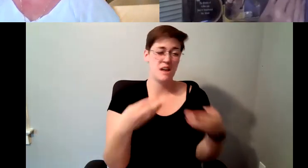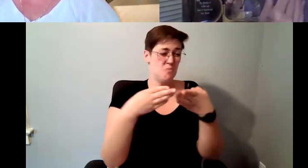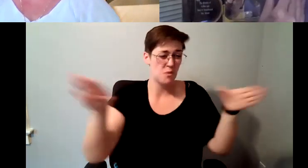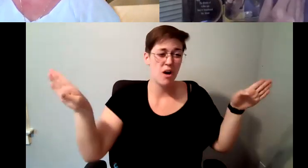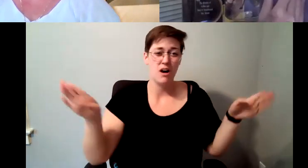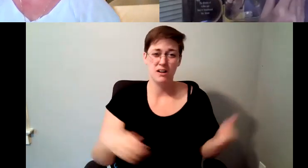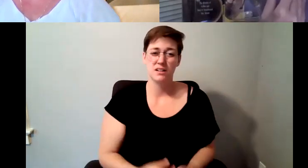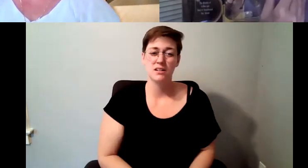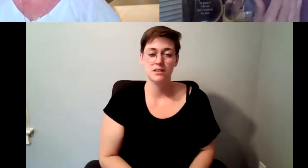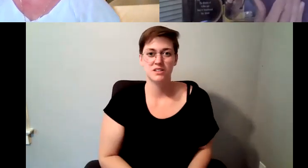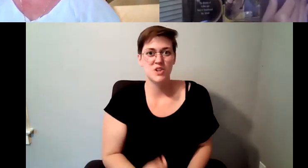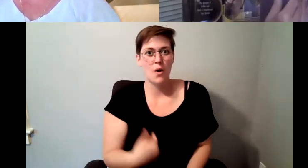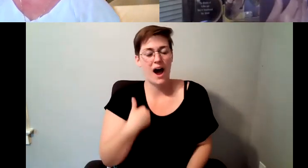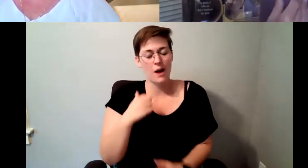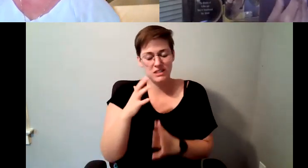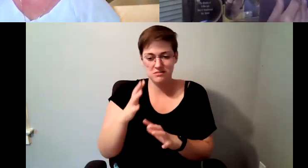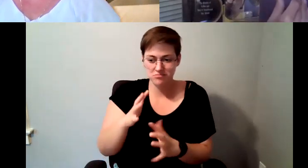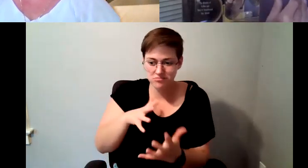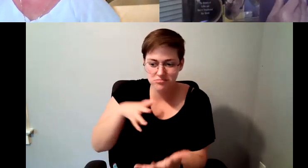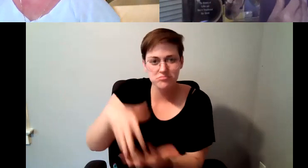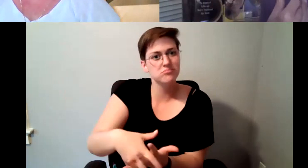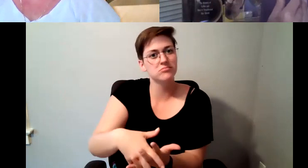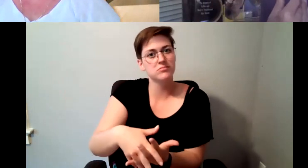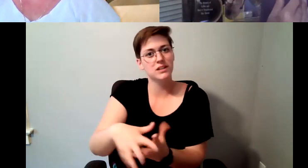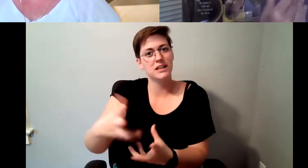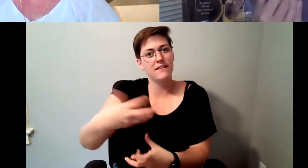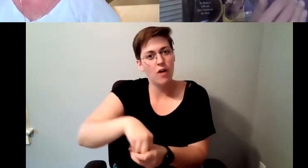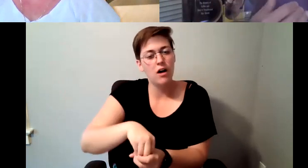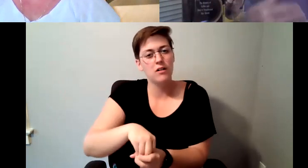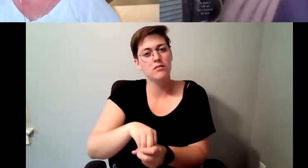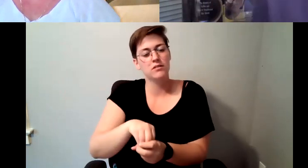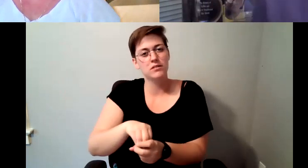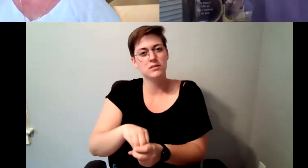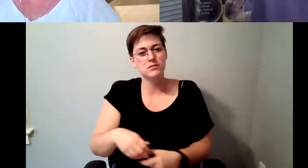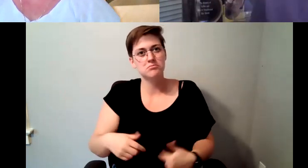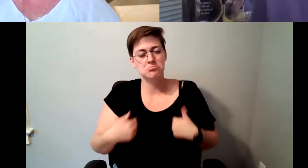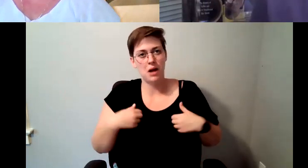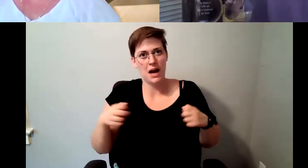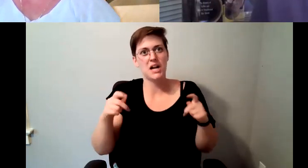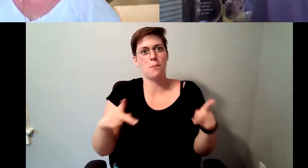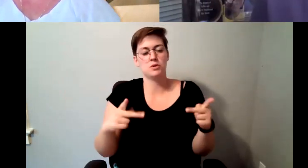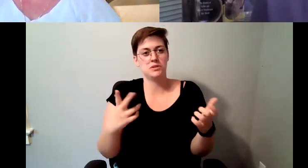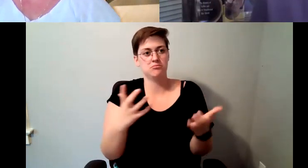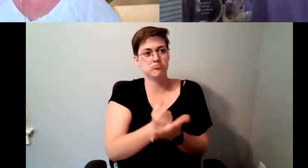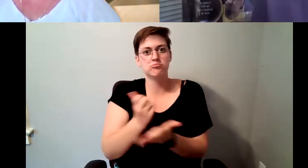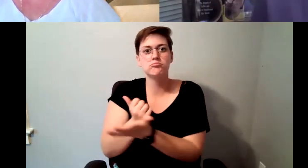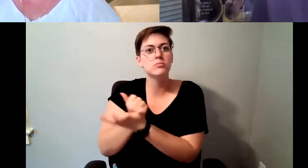was there I was part of that and I had an opportunity to be to be learning and also to be a teacher.